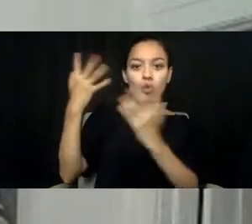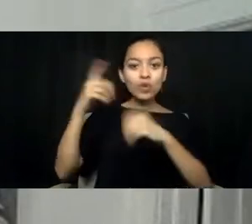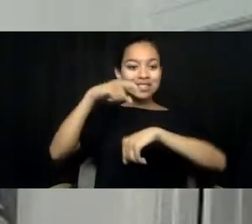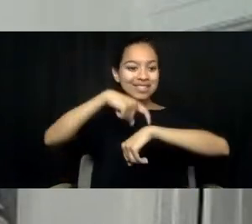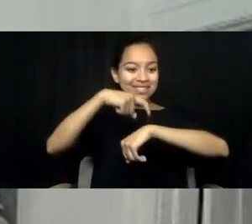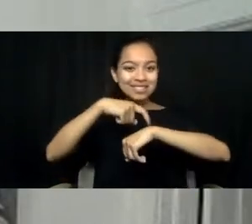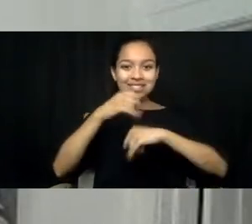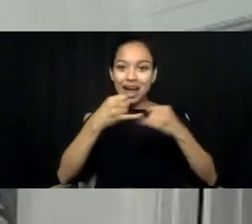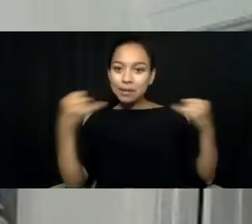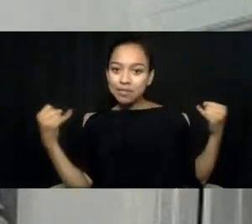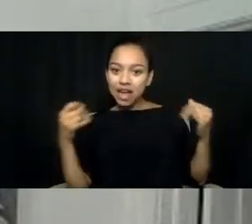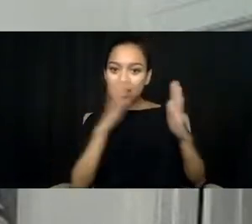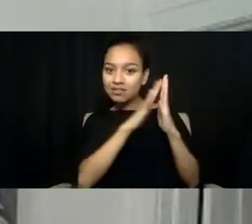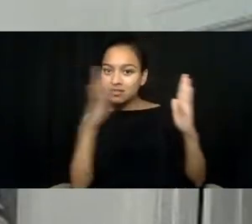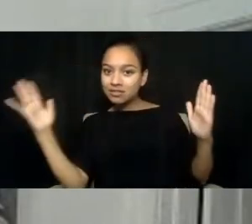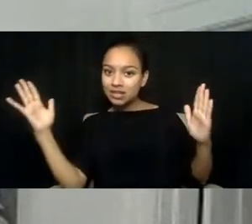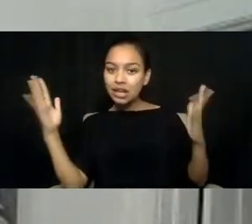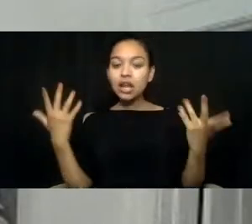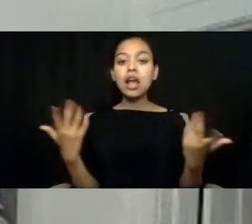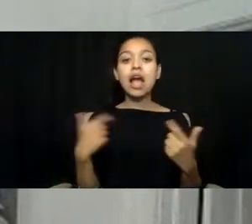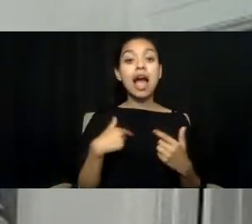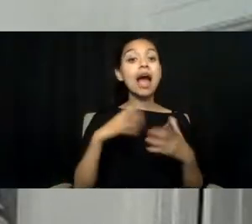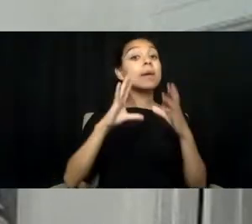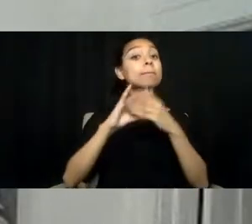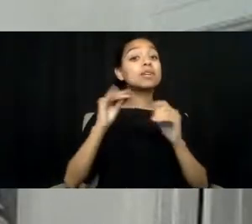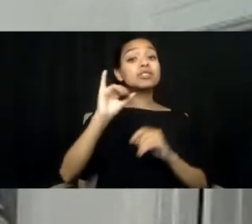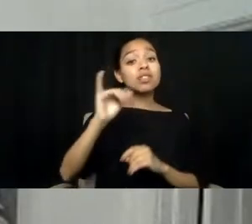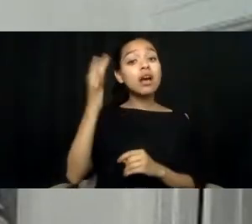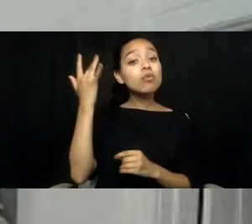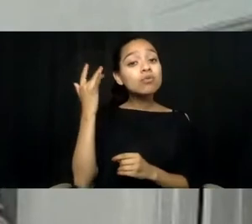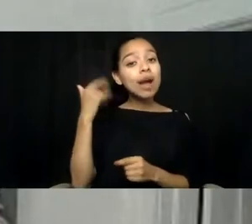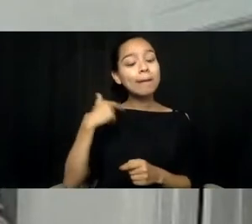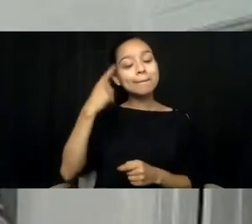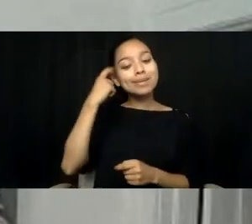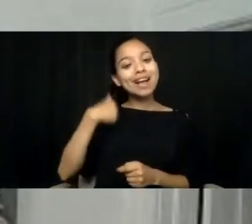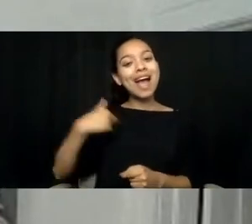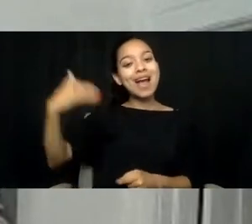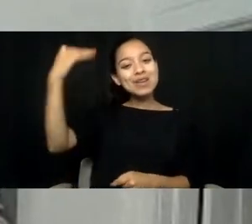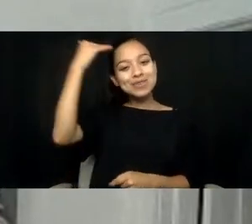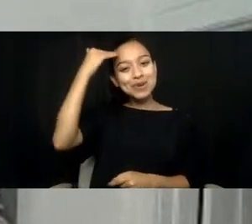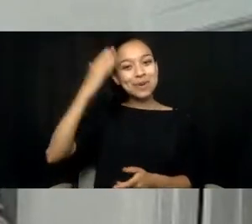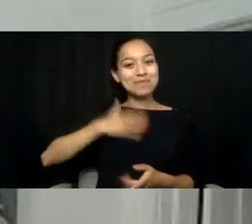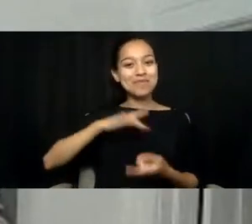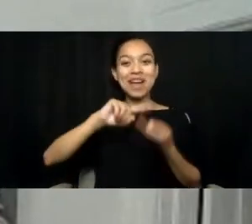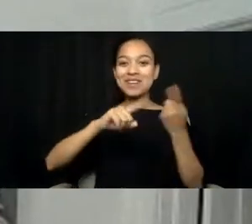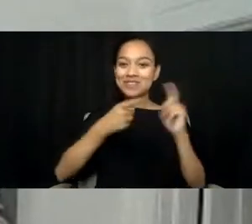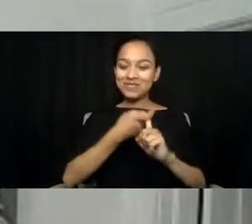I am saying this because I know that my friends at Vibrant are working on this.